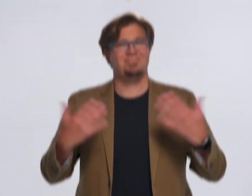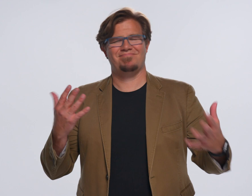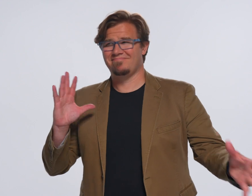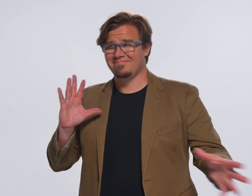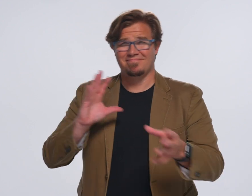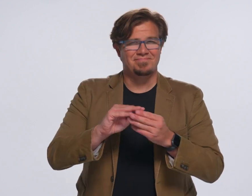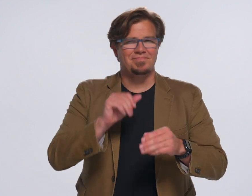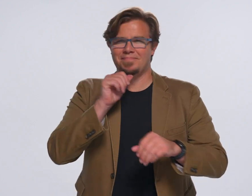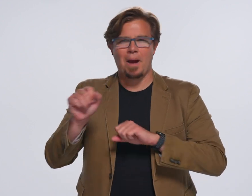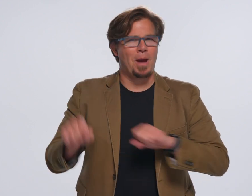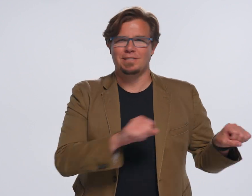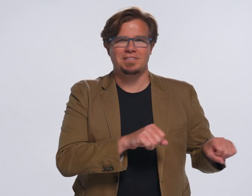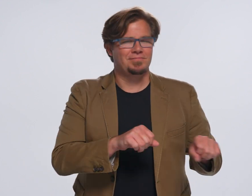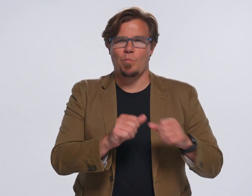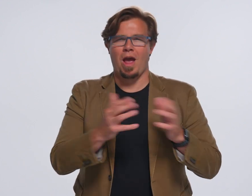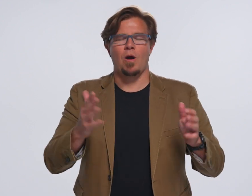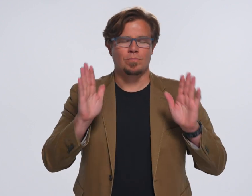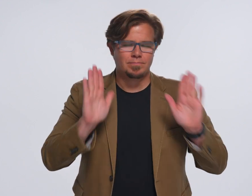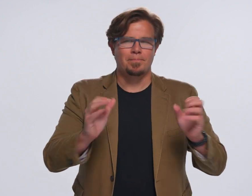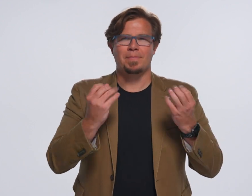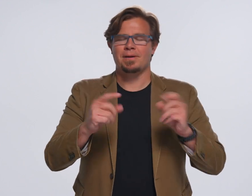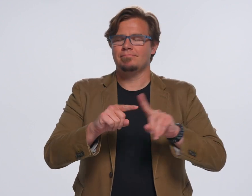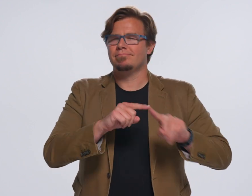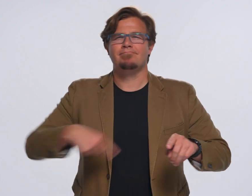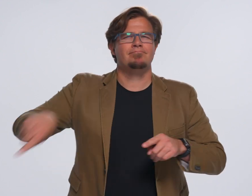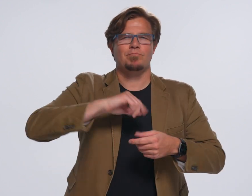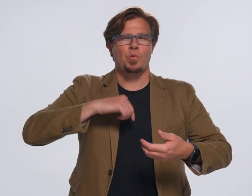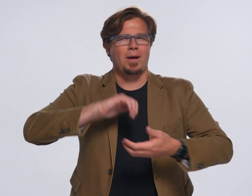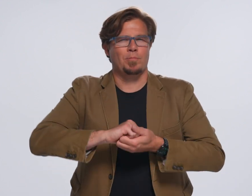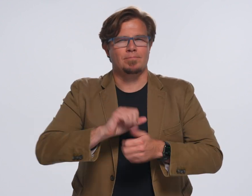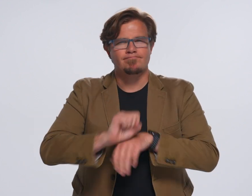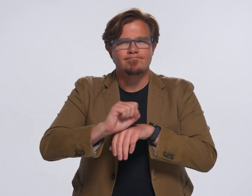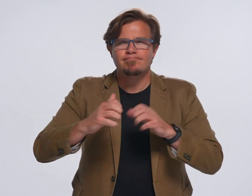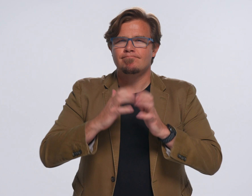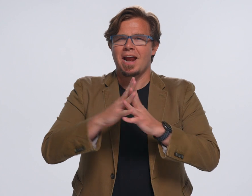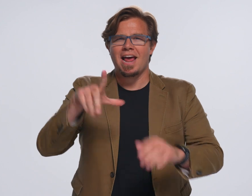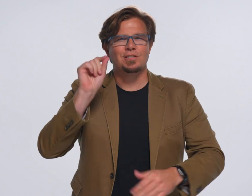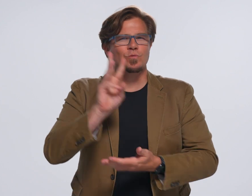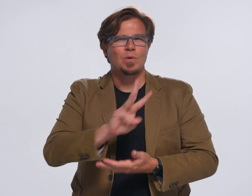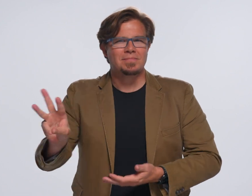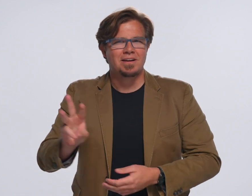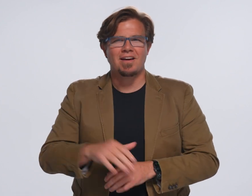All of this would not have been possible without collaboration with hundreds of individuals at Gallaudet to develop our website.